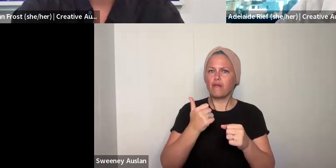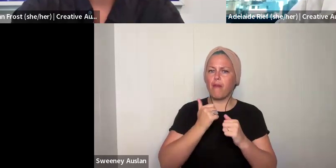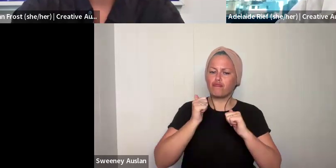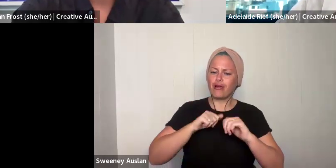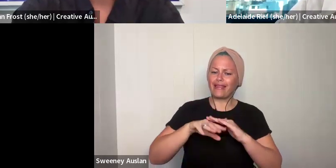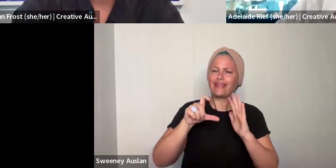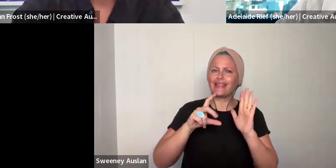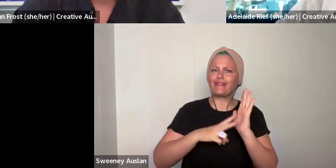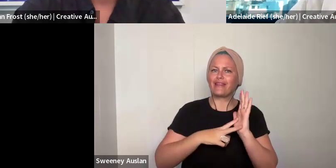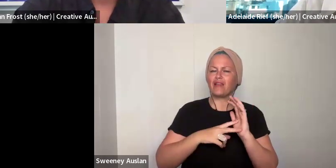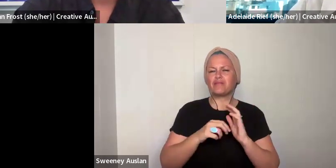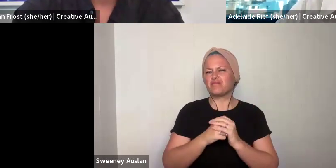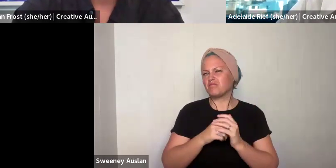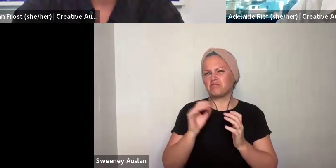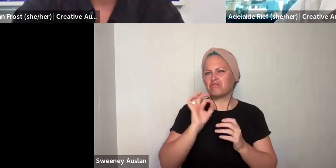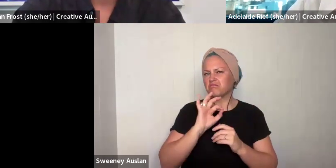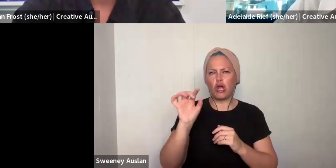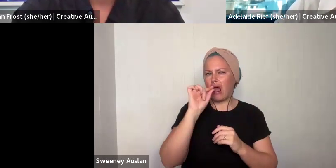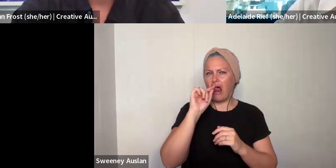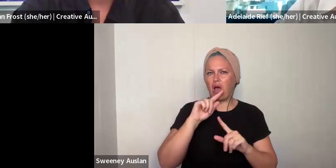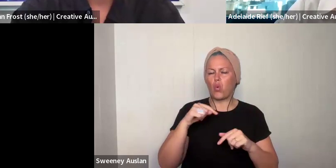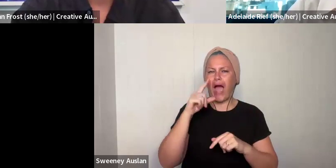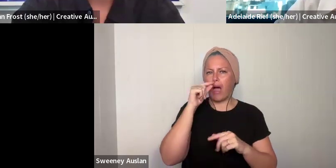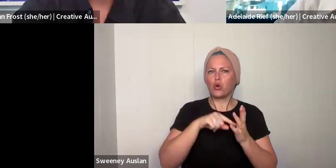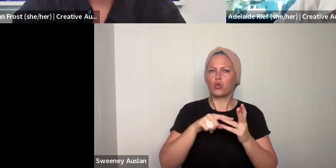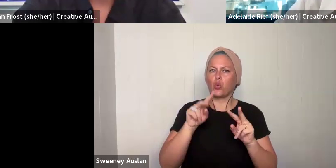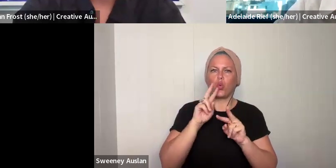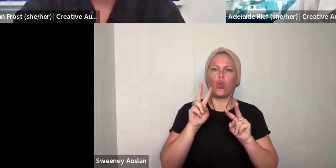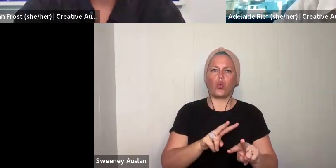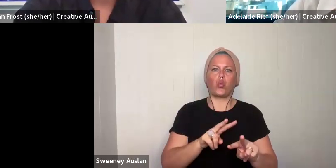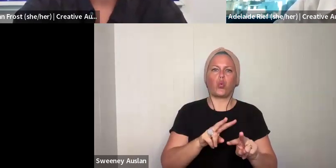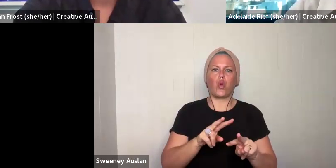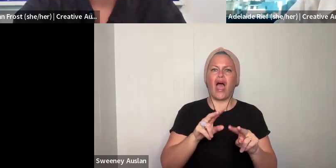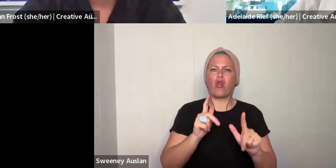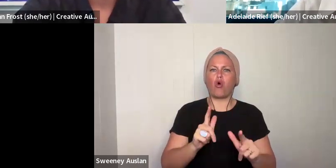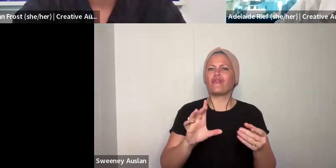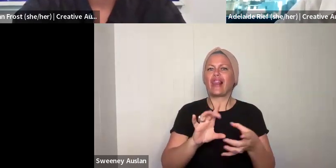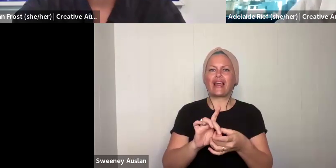of your practice in your CV. It is unlikely that we will be able to look at